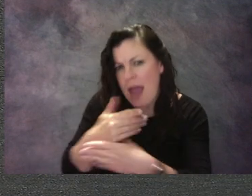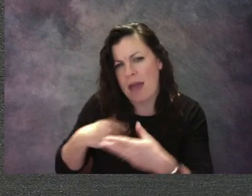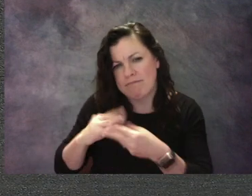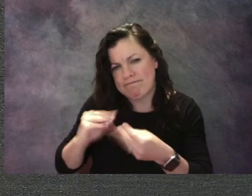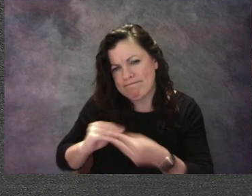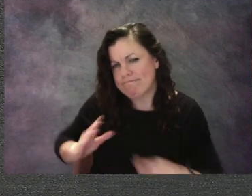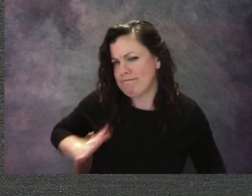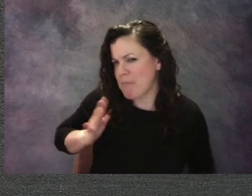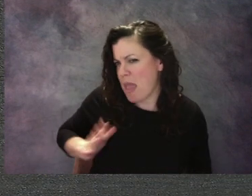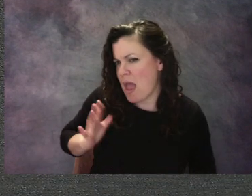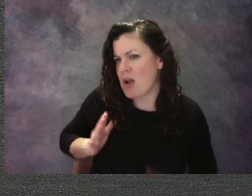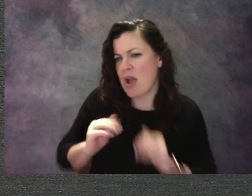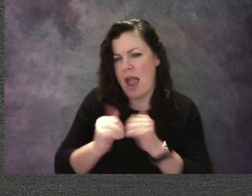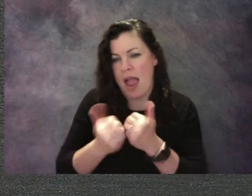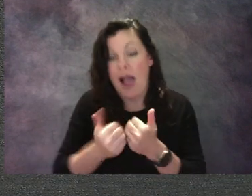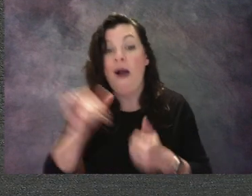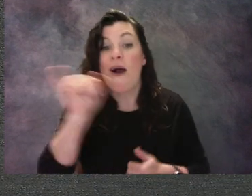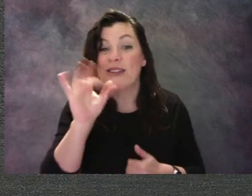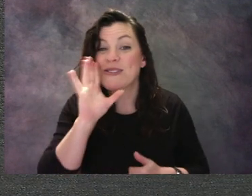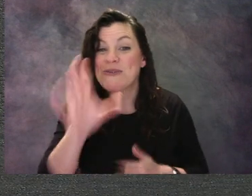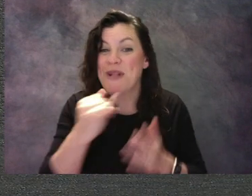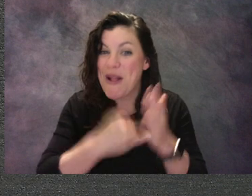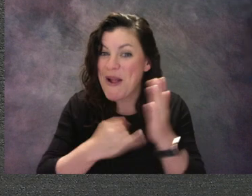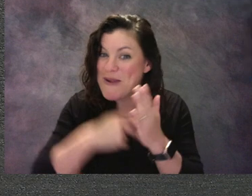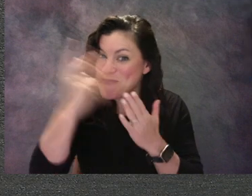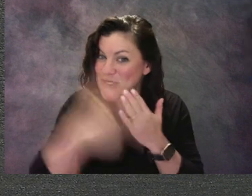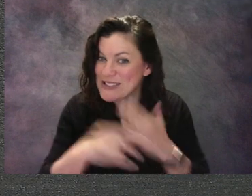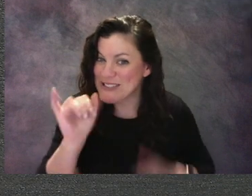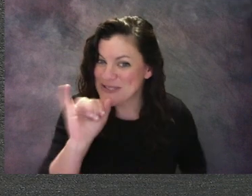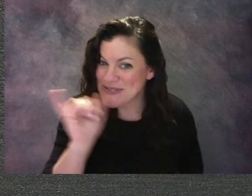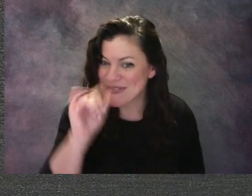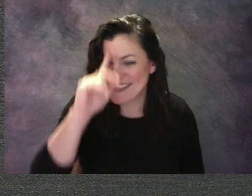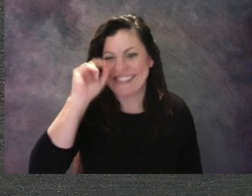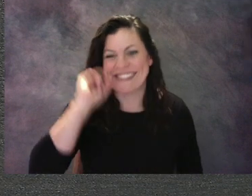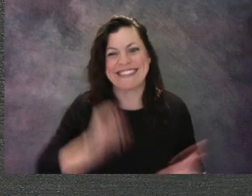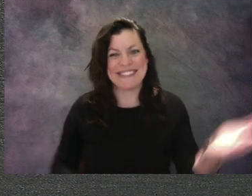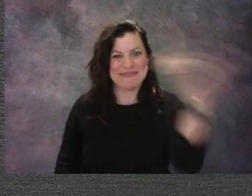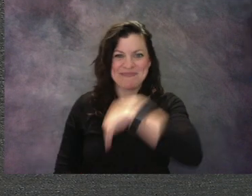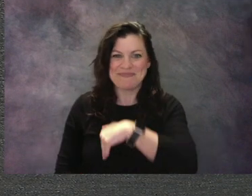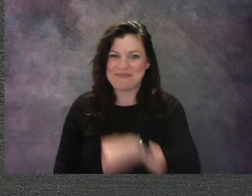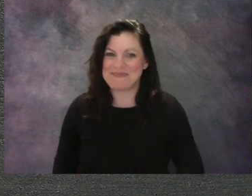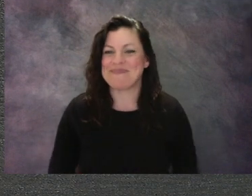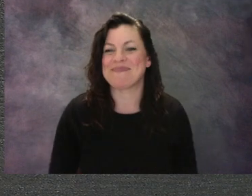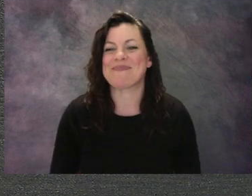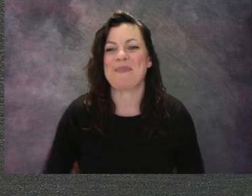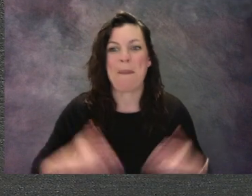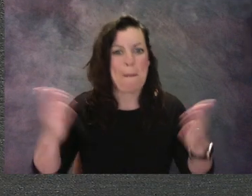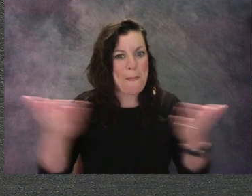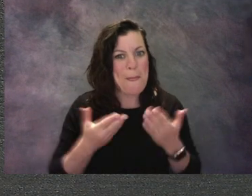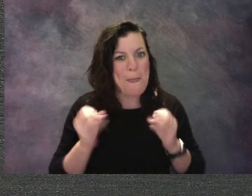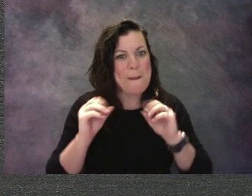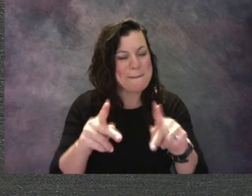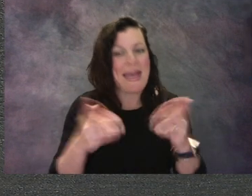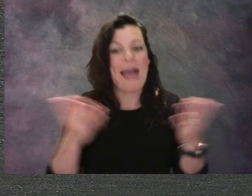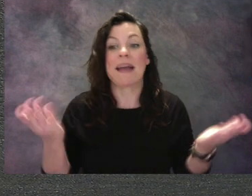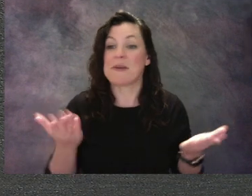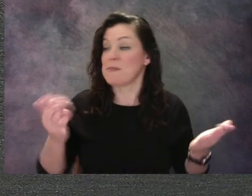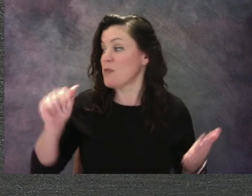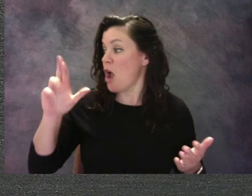Are you ready to go? Let's go! Welcome back to the art studio. We just learned about our museum manners